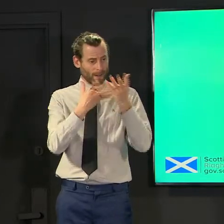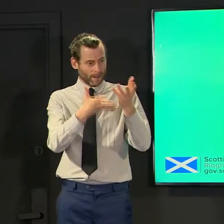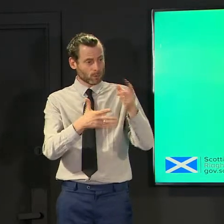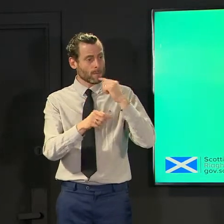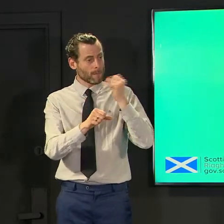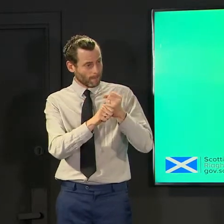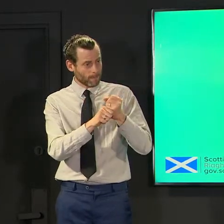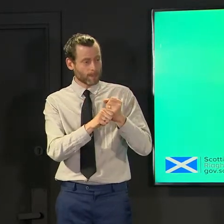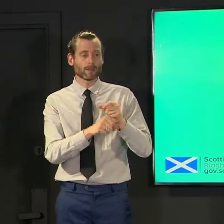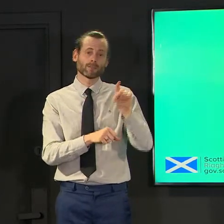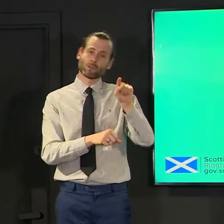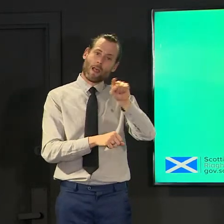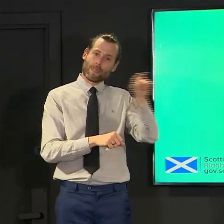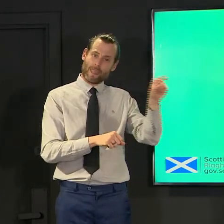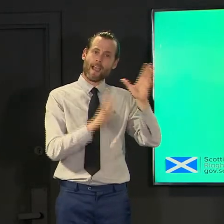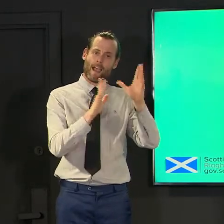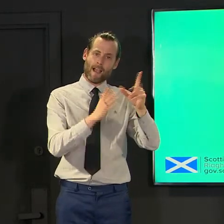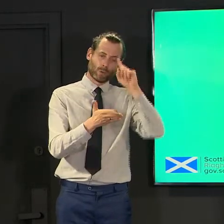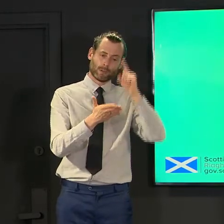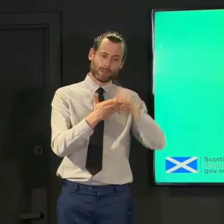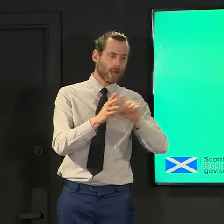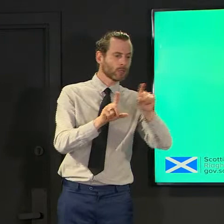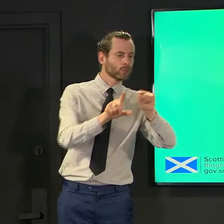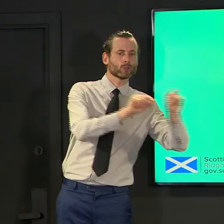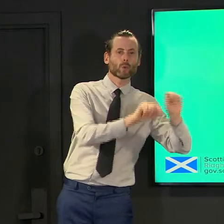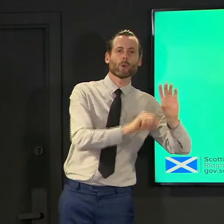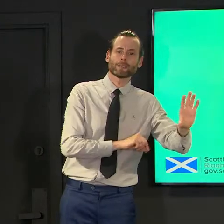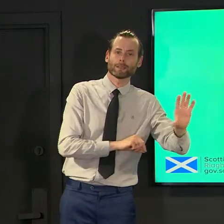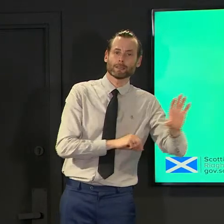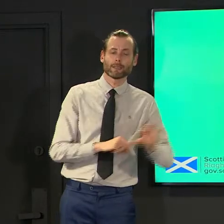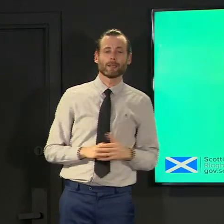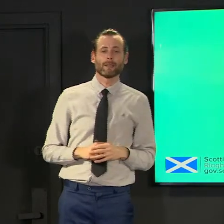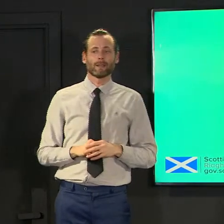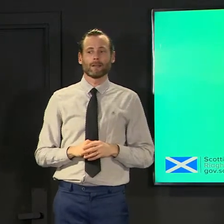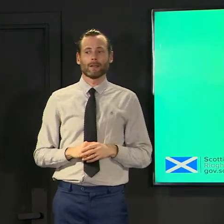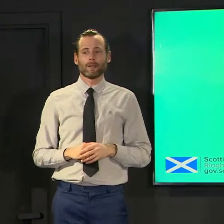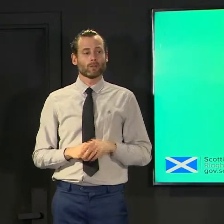make choices the second to your second question the first minister and i were asked that uh this